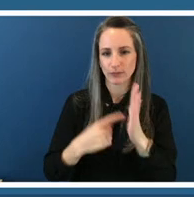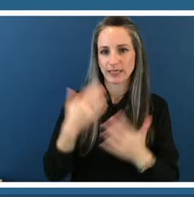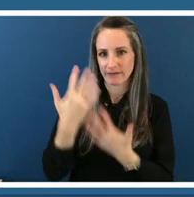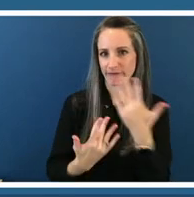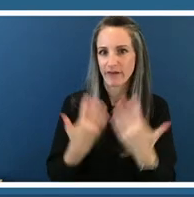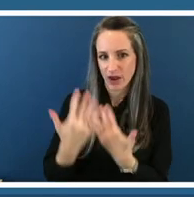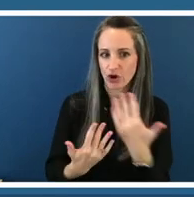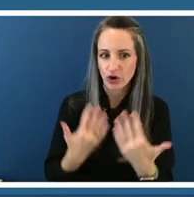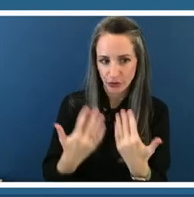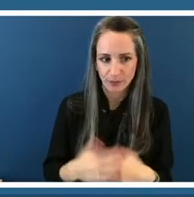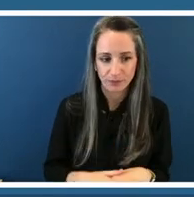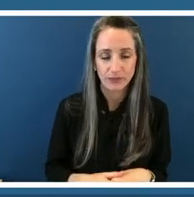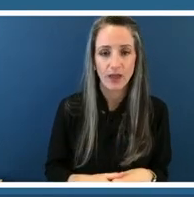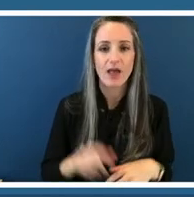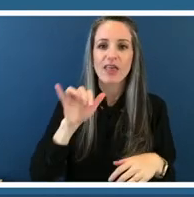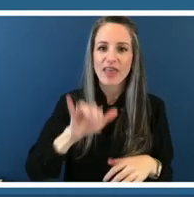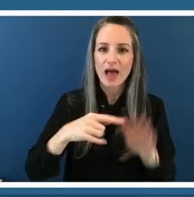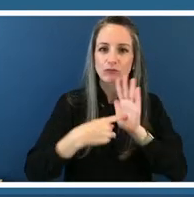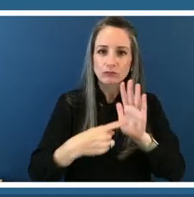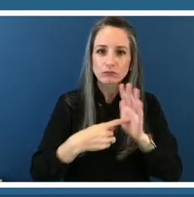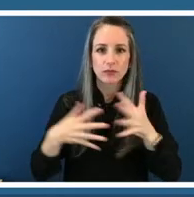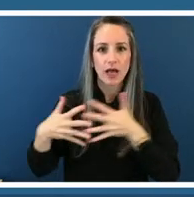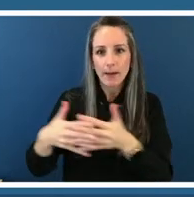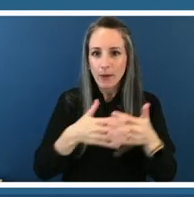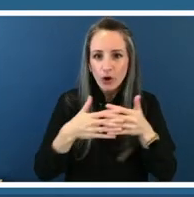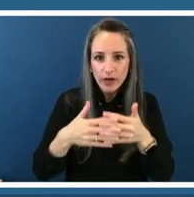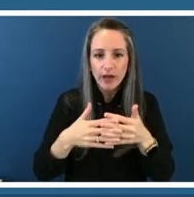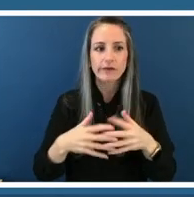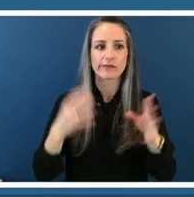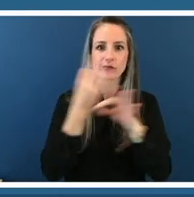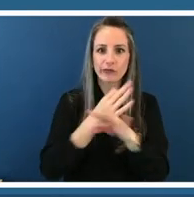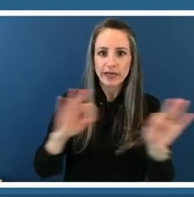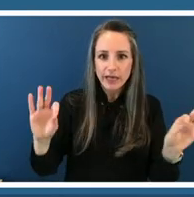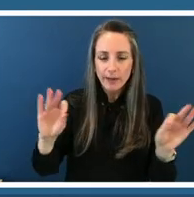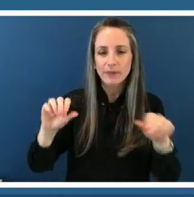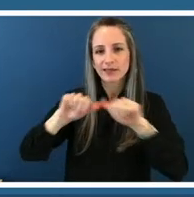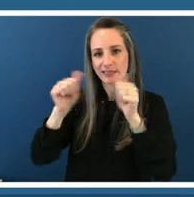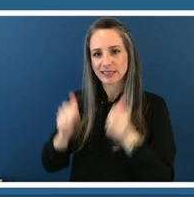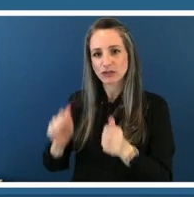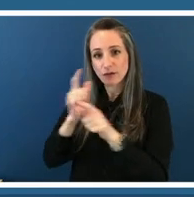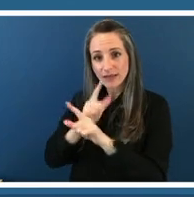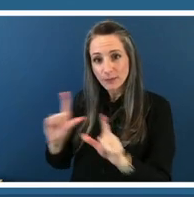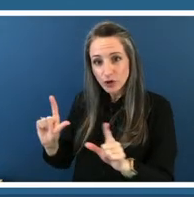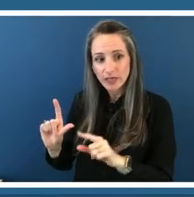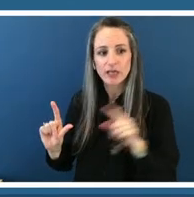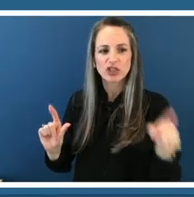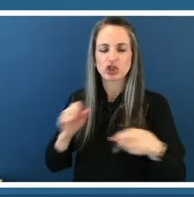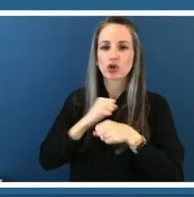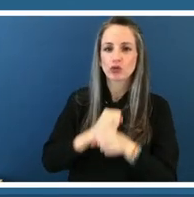heralded emblem of freedom statue of liberty devil created this piece in